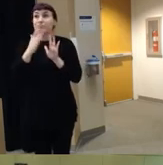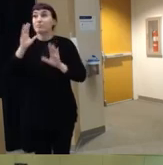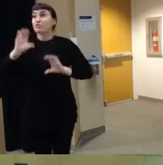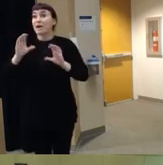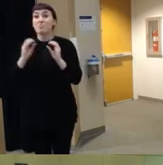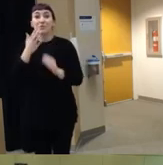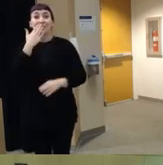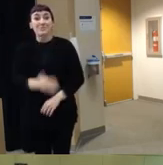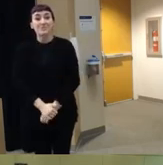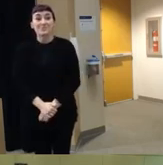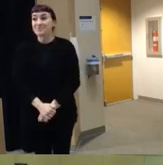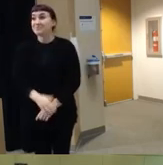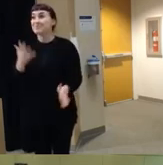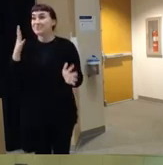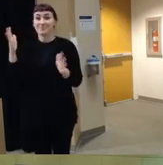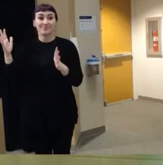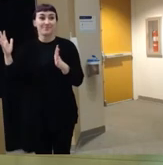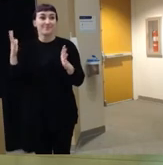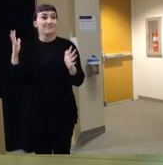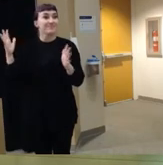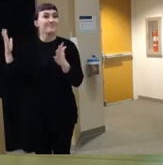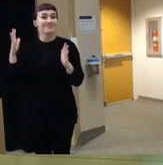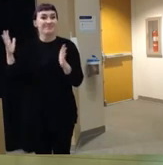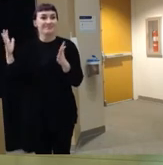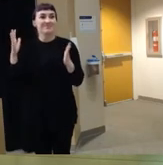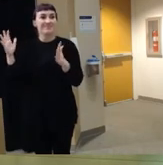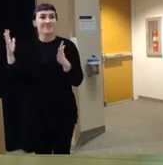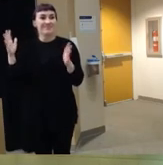you